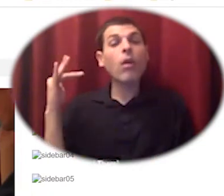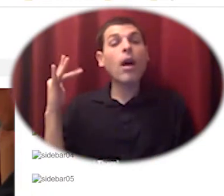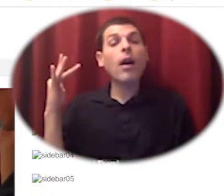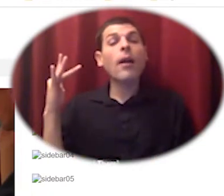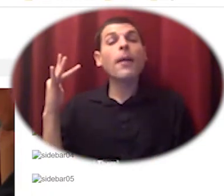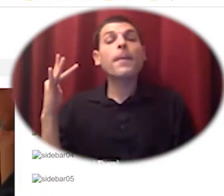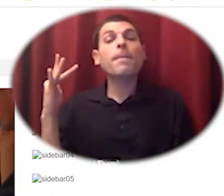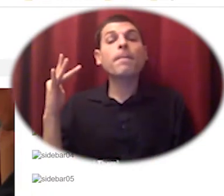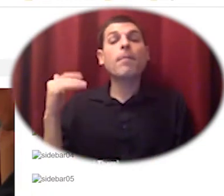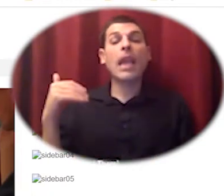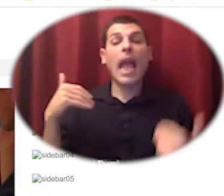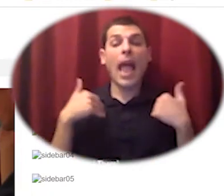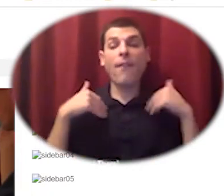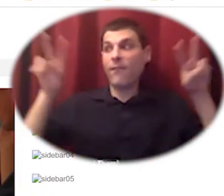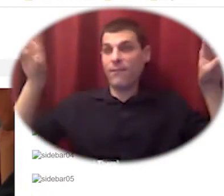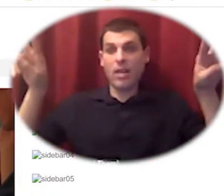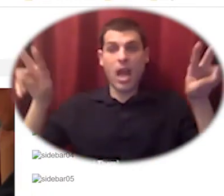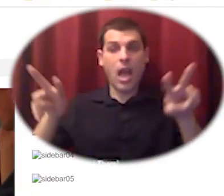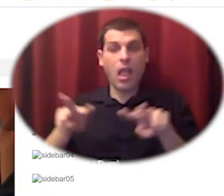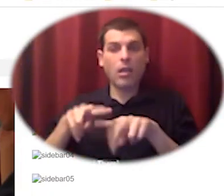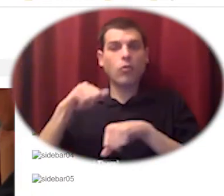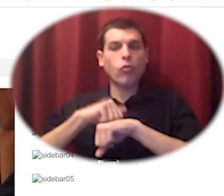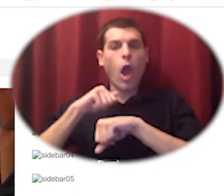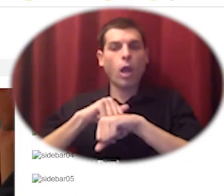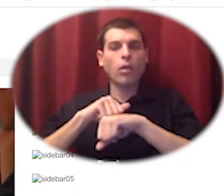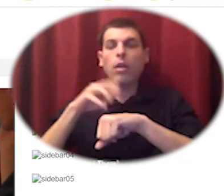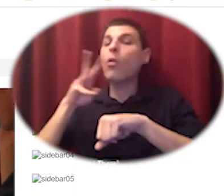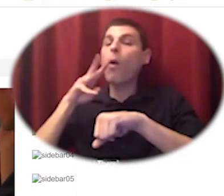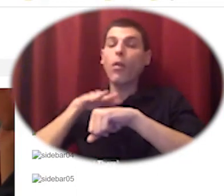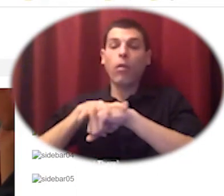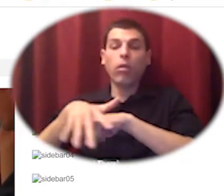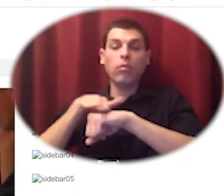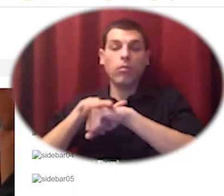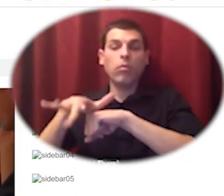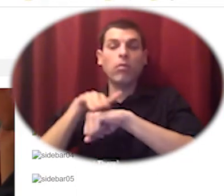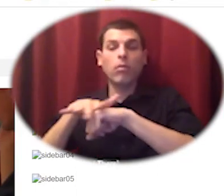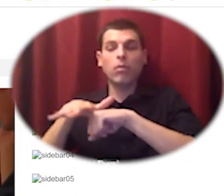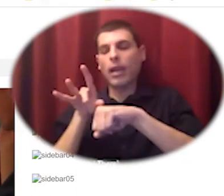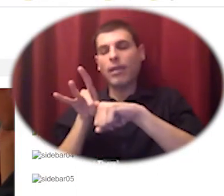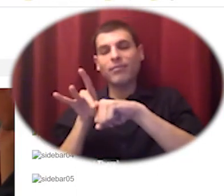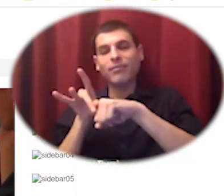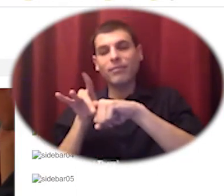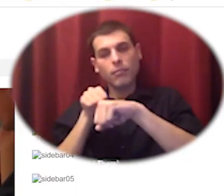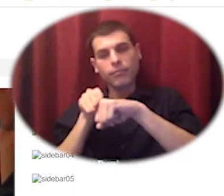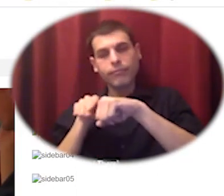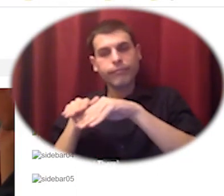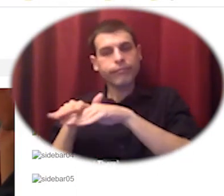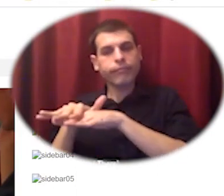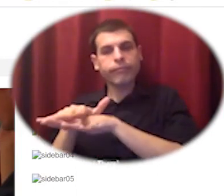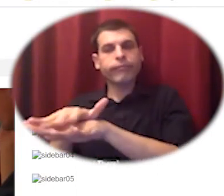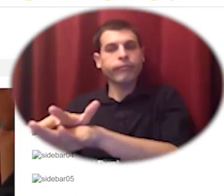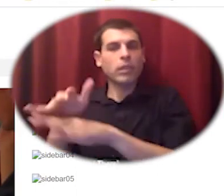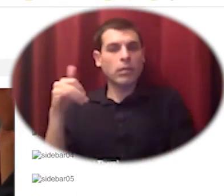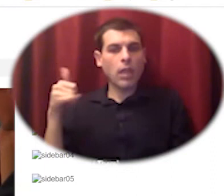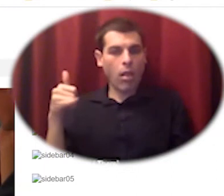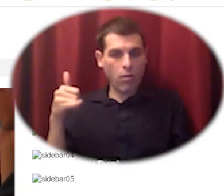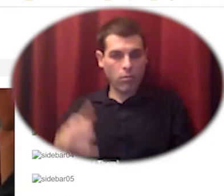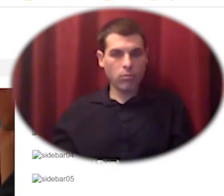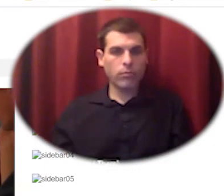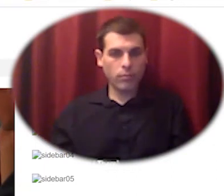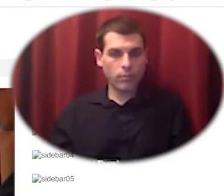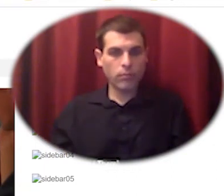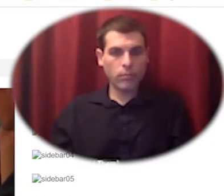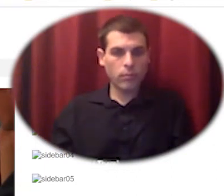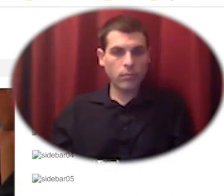this valley called the Loess plateau and the Loess plateau is the Chinese cradle of civilization